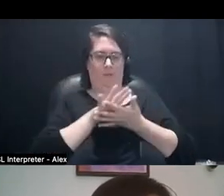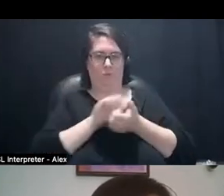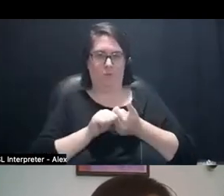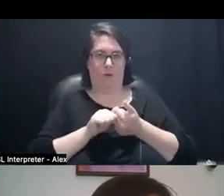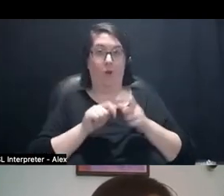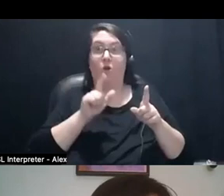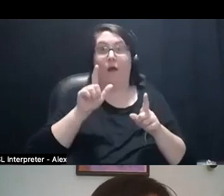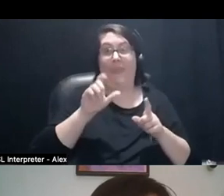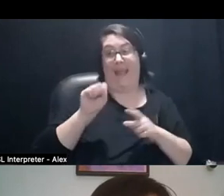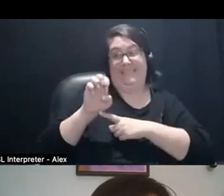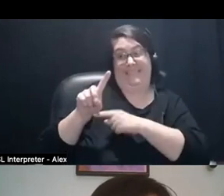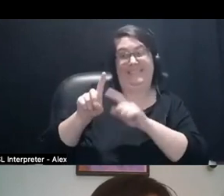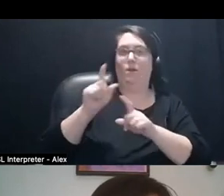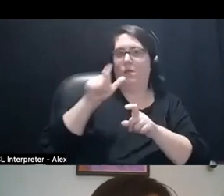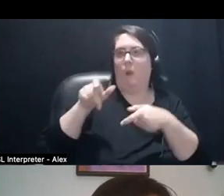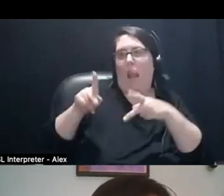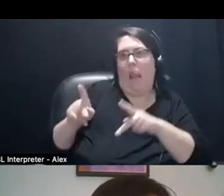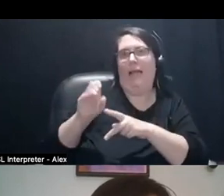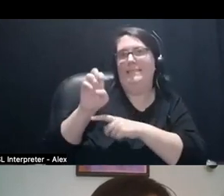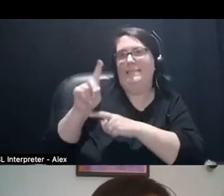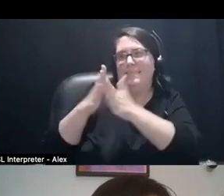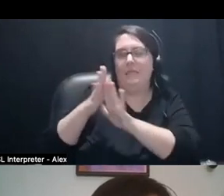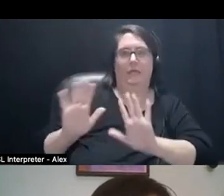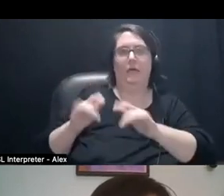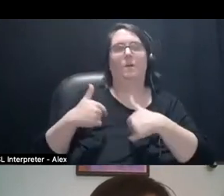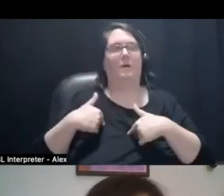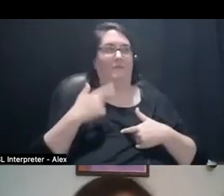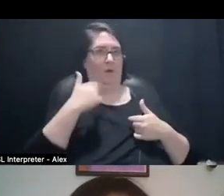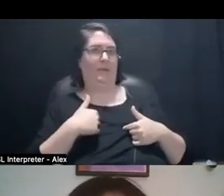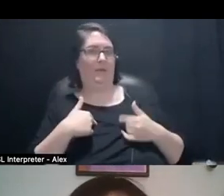let that plant go to seed. But for me, I'm like, it's a bit the end of a cycle,